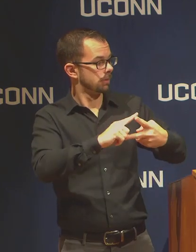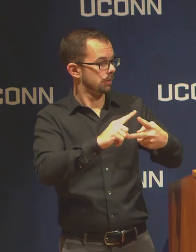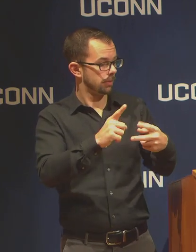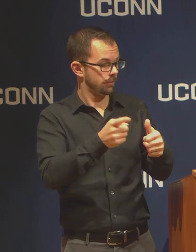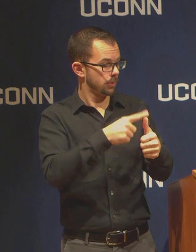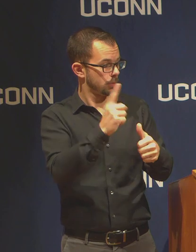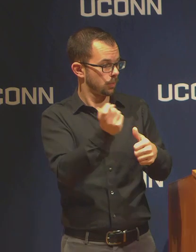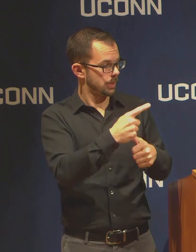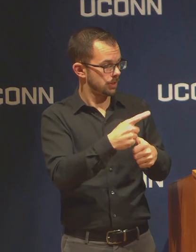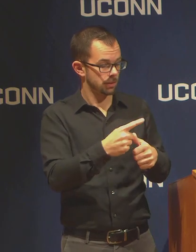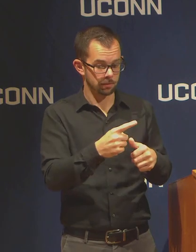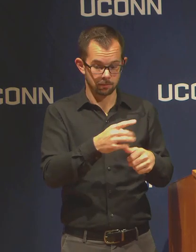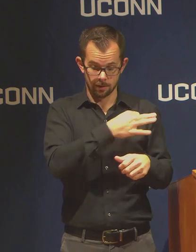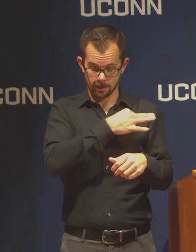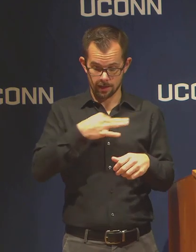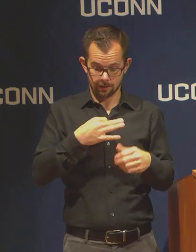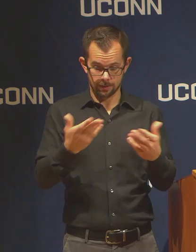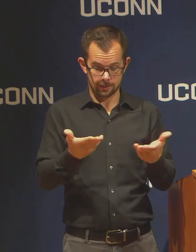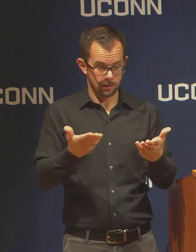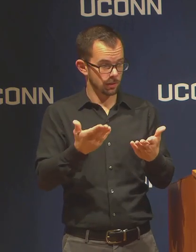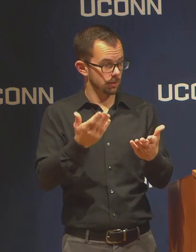pay for parking while telecommuting?